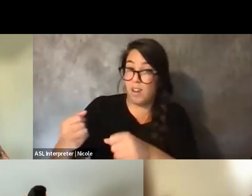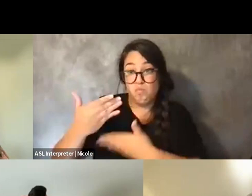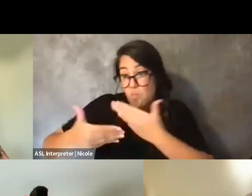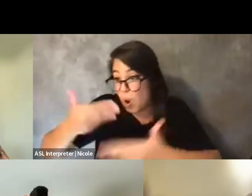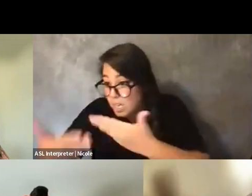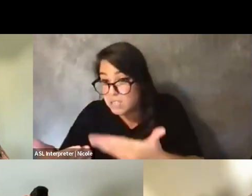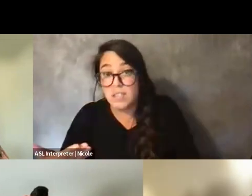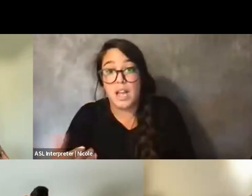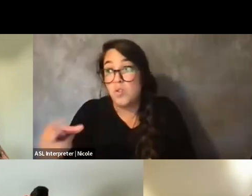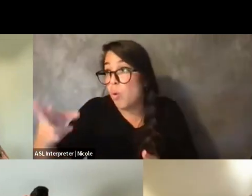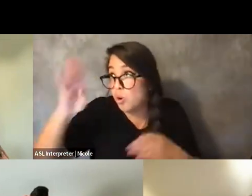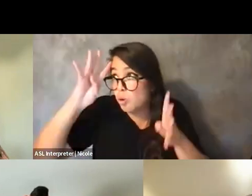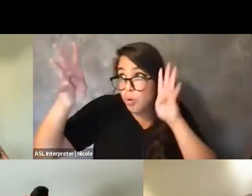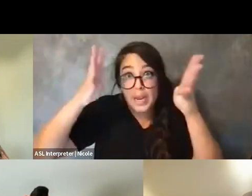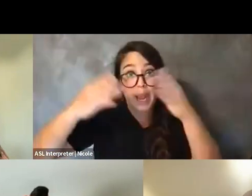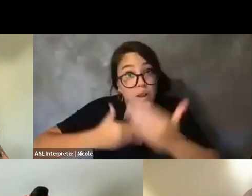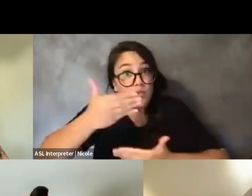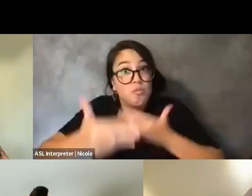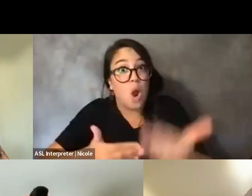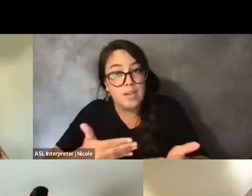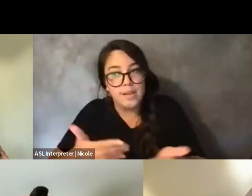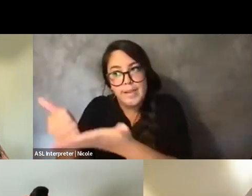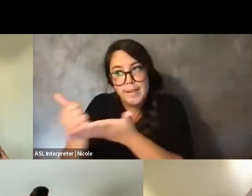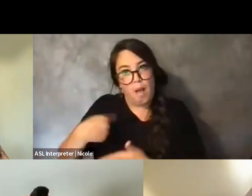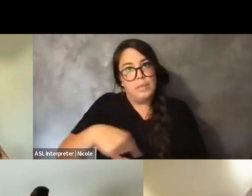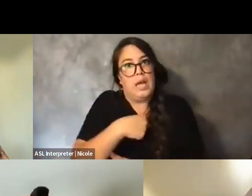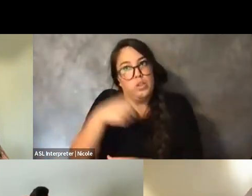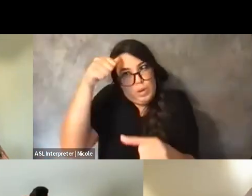to anything that you're doing, I think, is important.